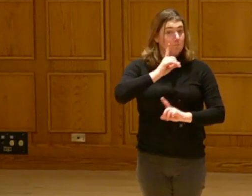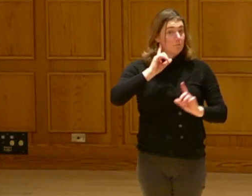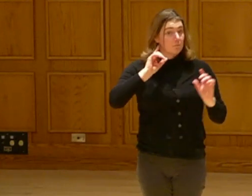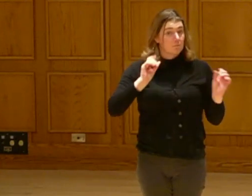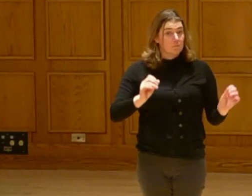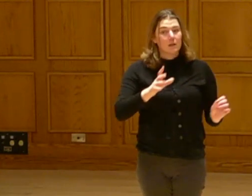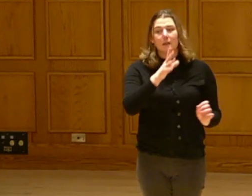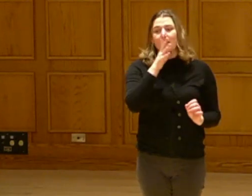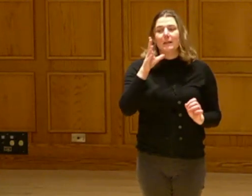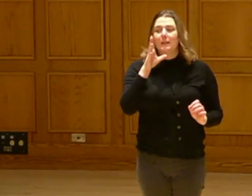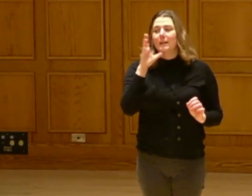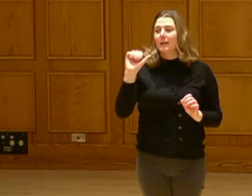The thing we don't talk about is agriculture.